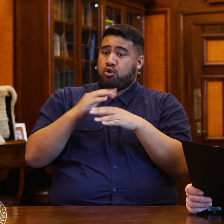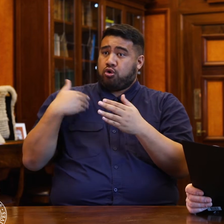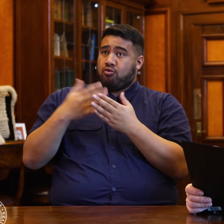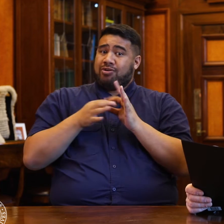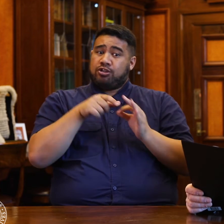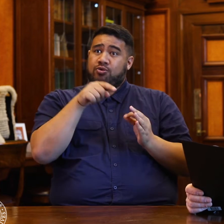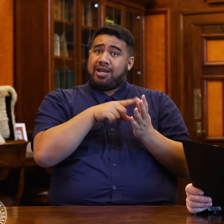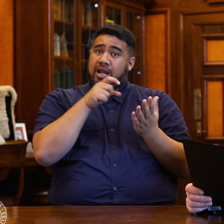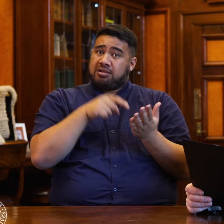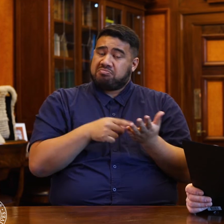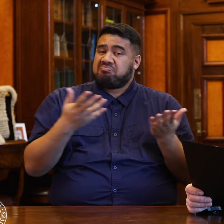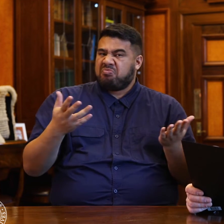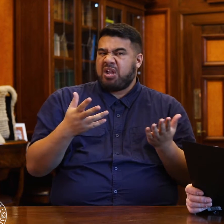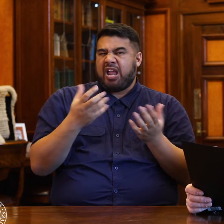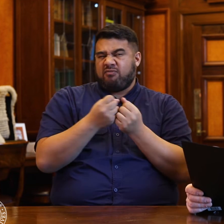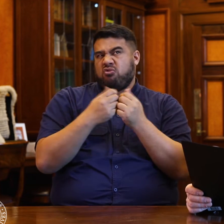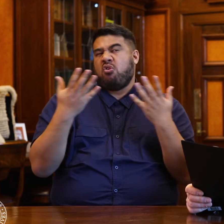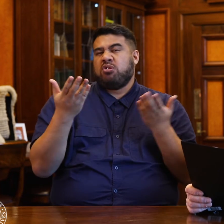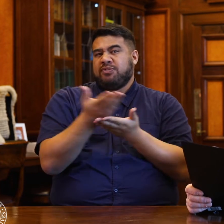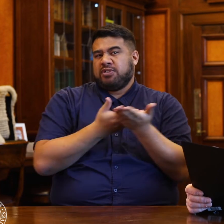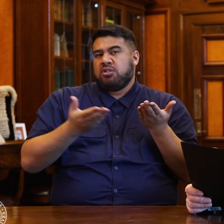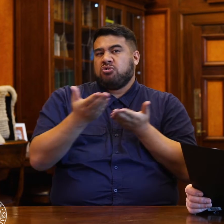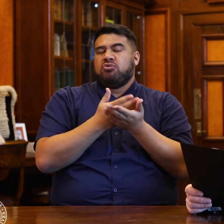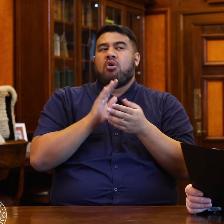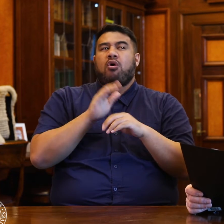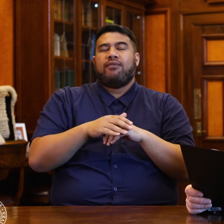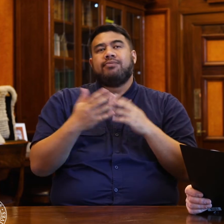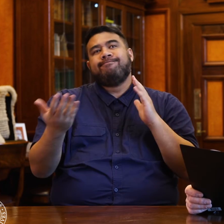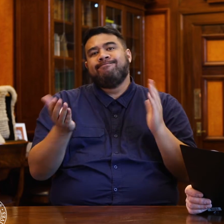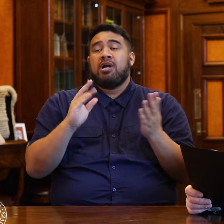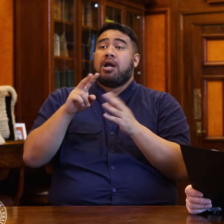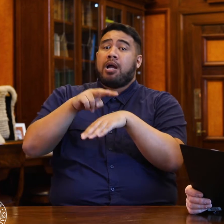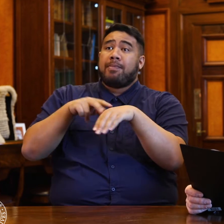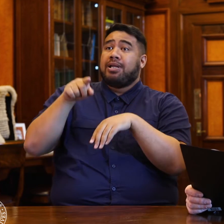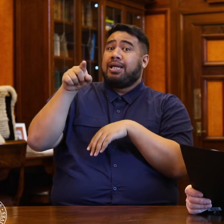There has been quite a lot of discussion about whether or not the police have been overzealous